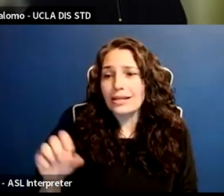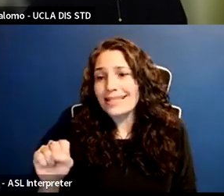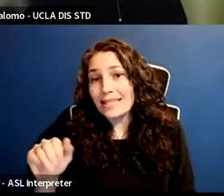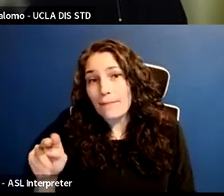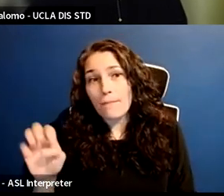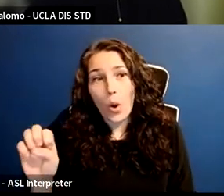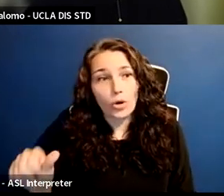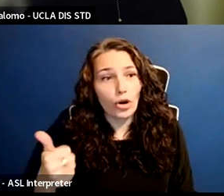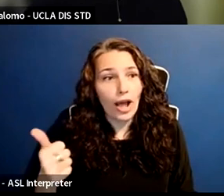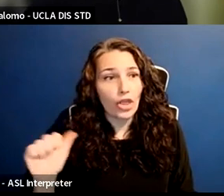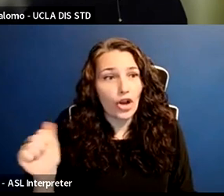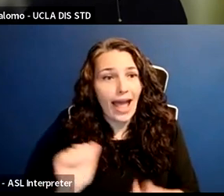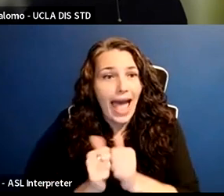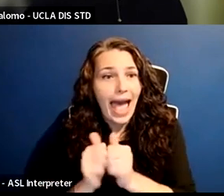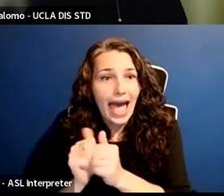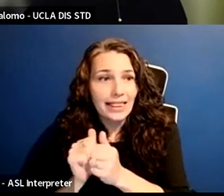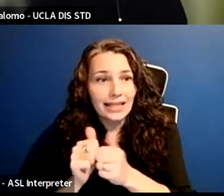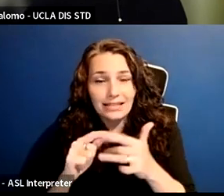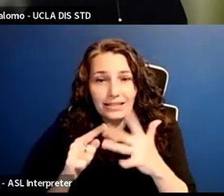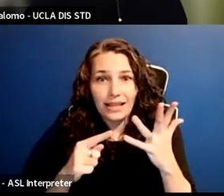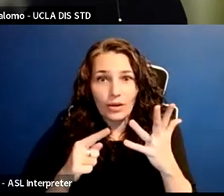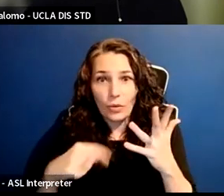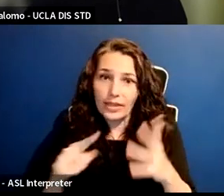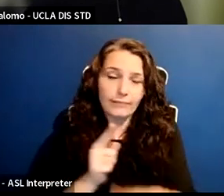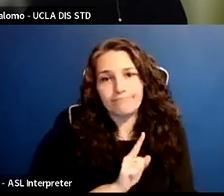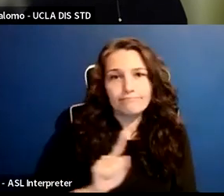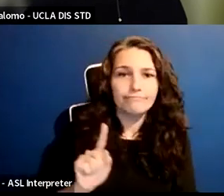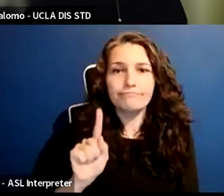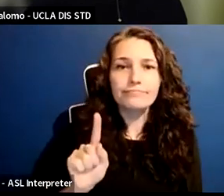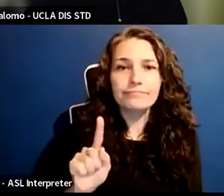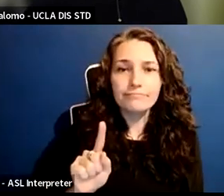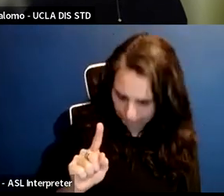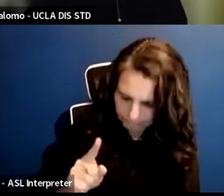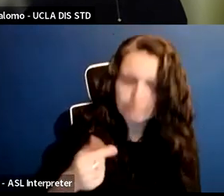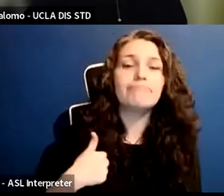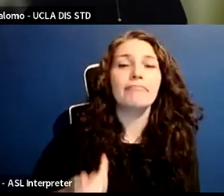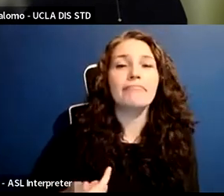and show their vulnerability and name their disability and identify their needs and their boundaries.